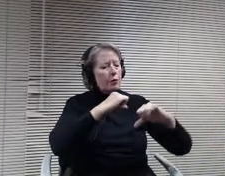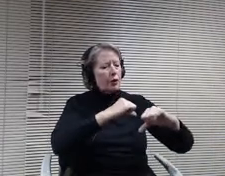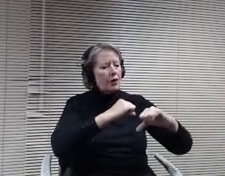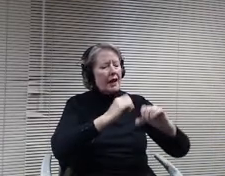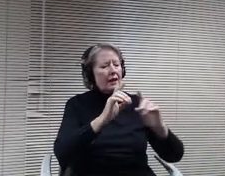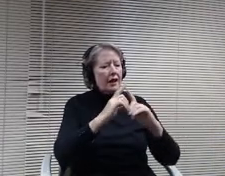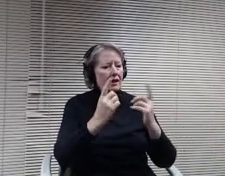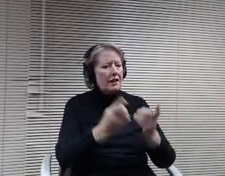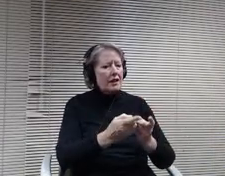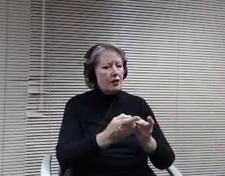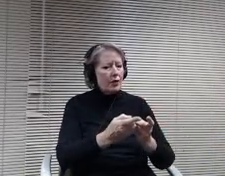Thank you Lisa Katie.